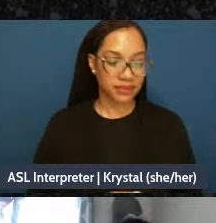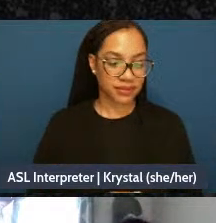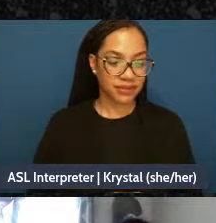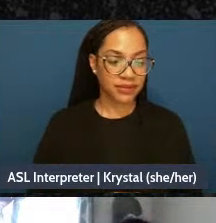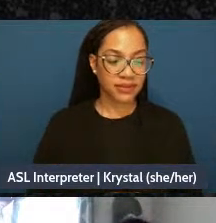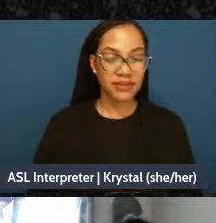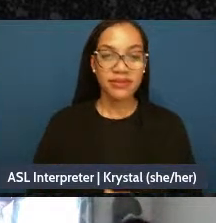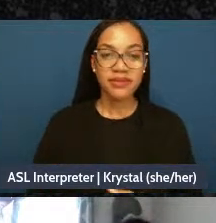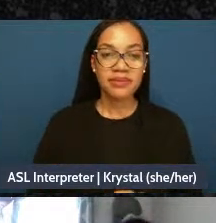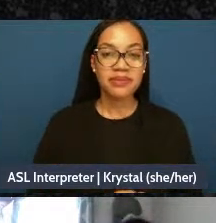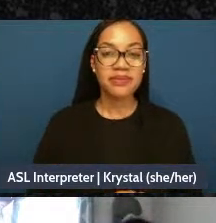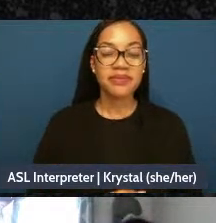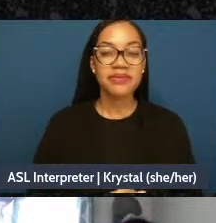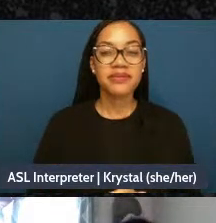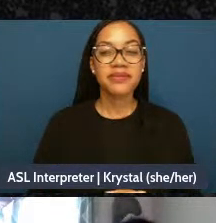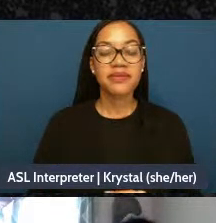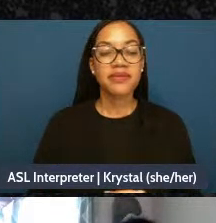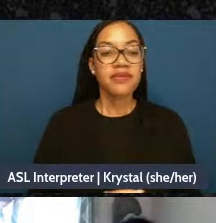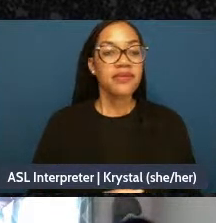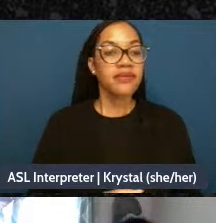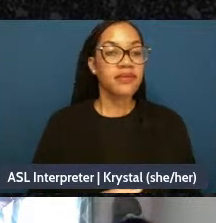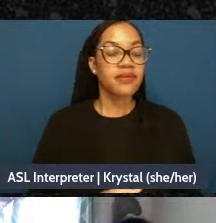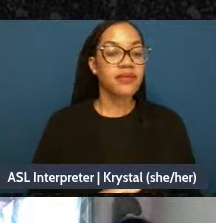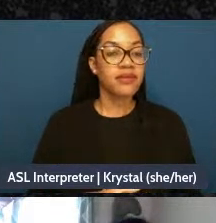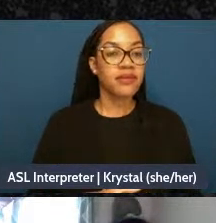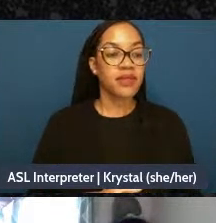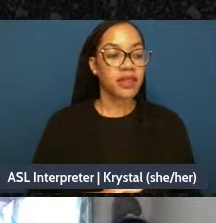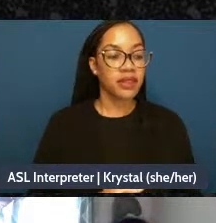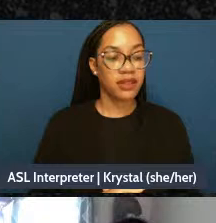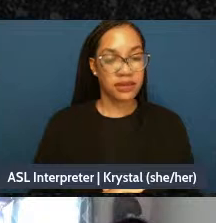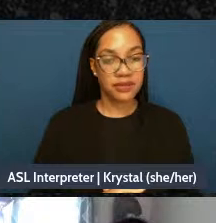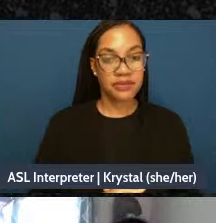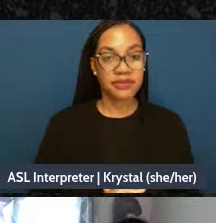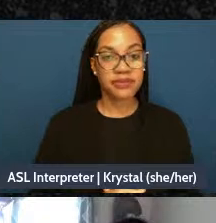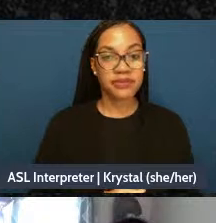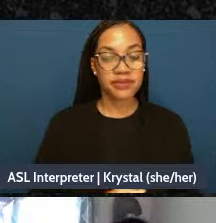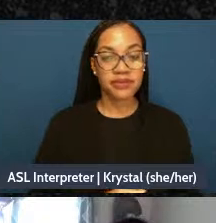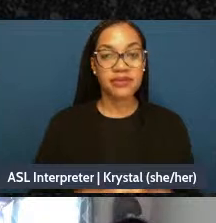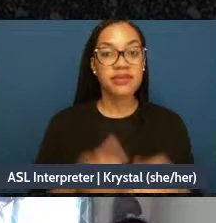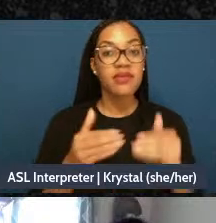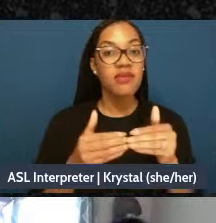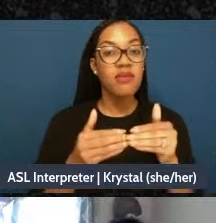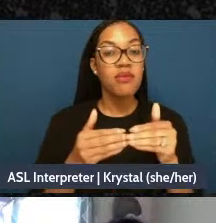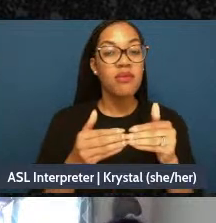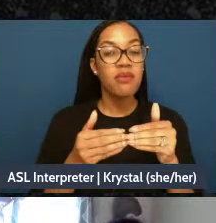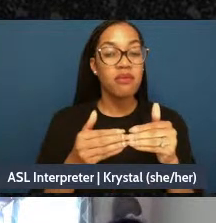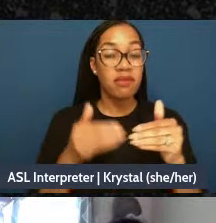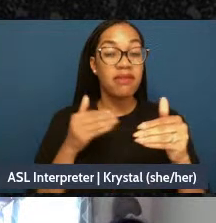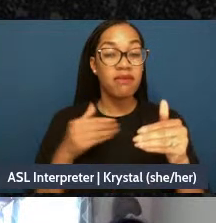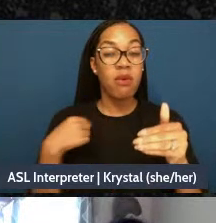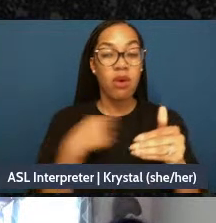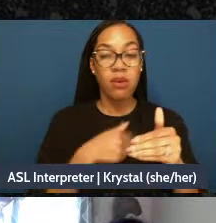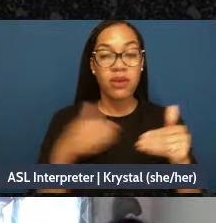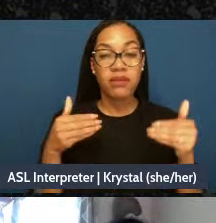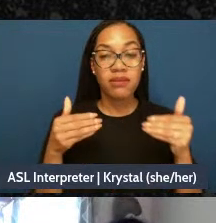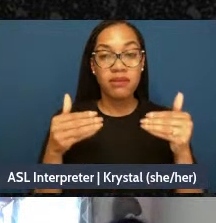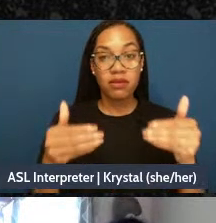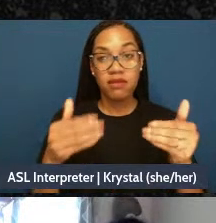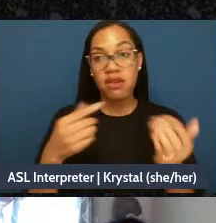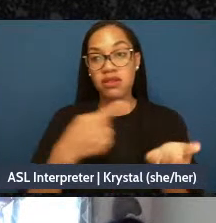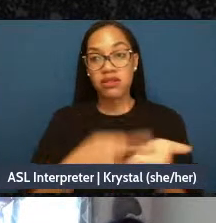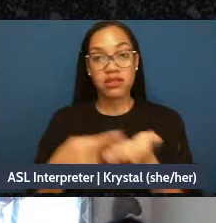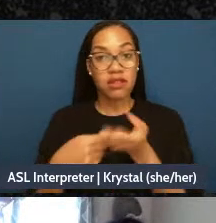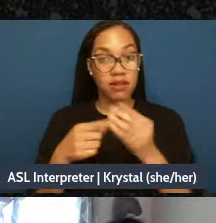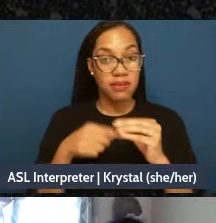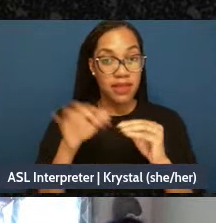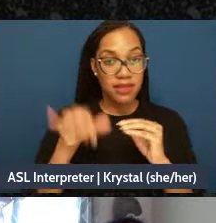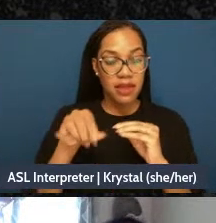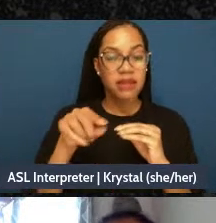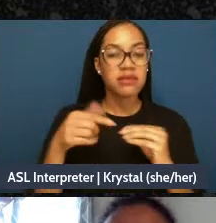And before we move on to our debrief from that, I just wanted to see if I can pull a few more